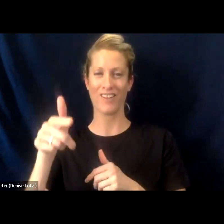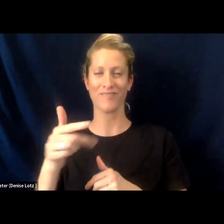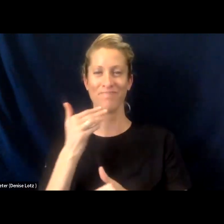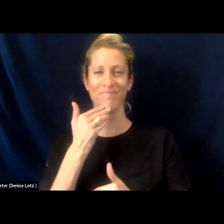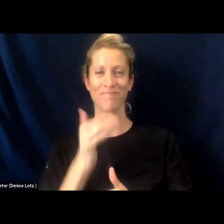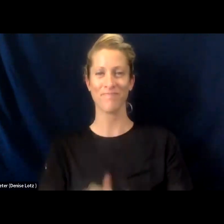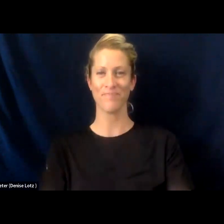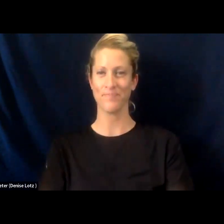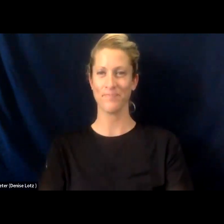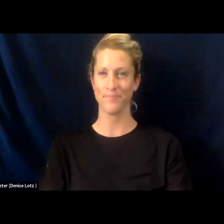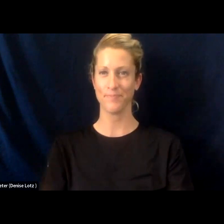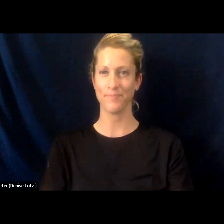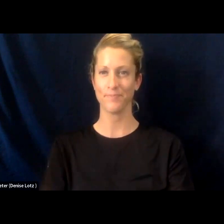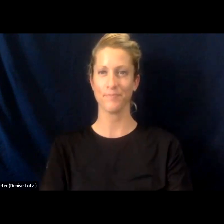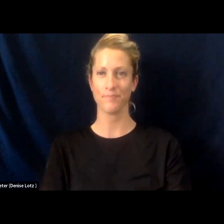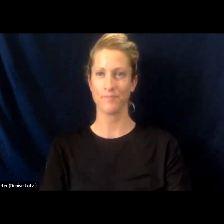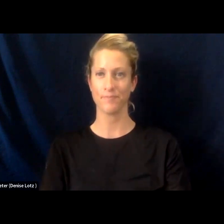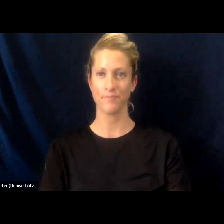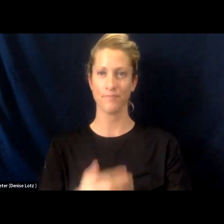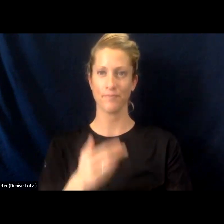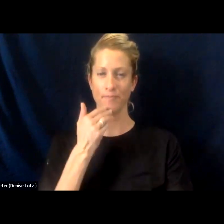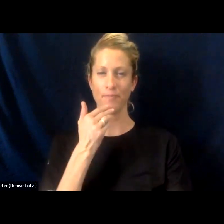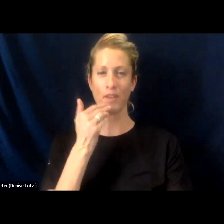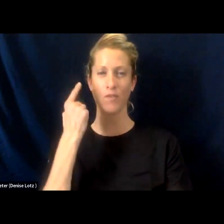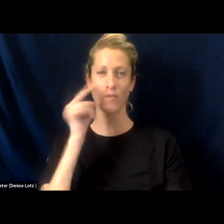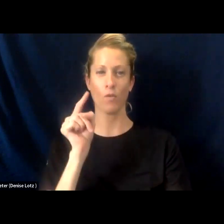No, thank you, Caitlin, and thank you for sharing so much.